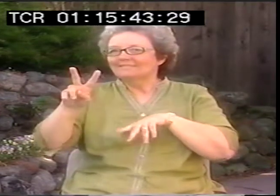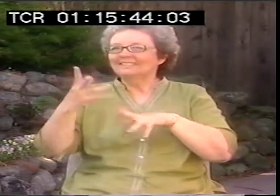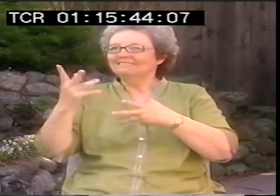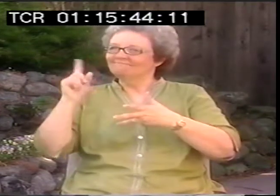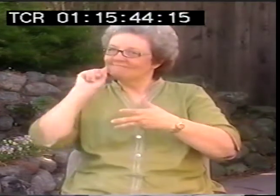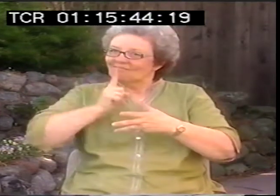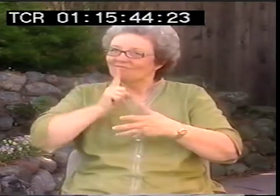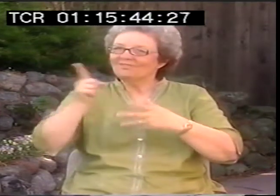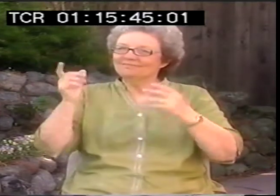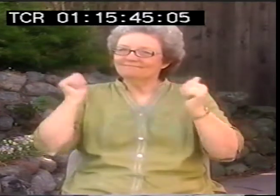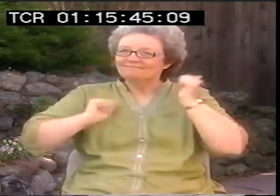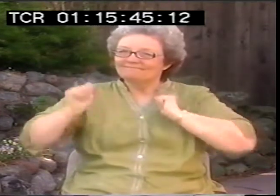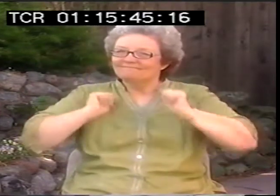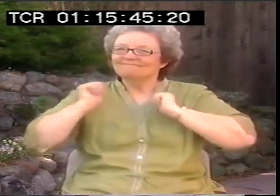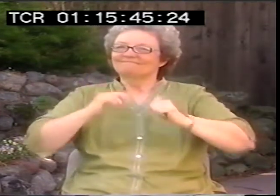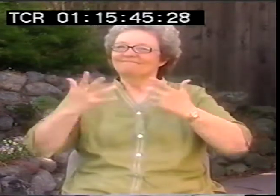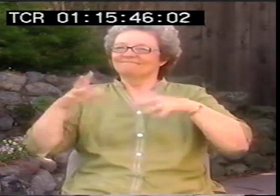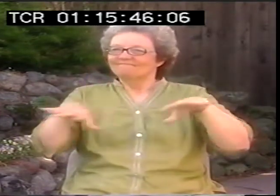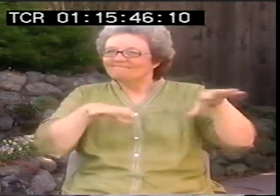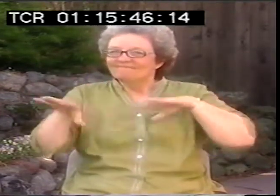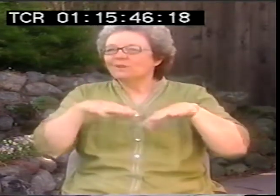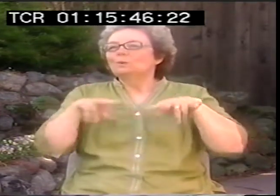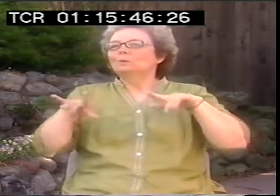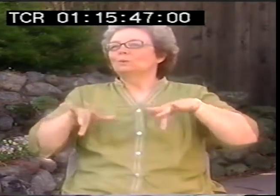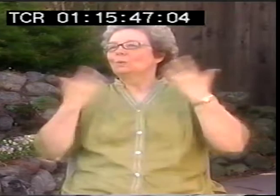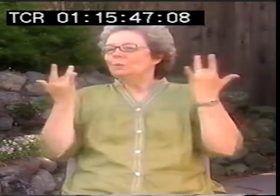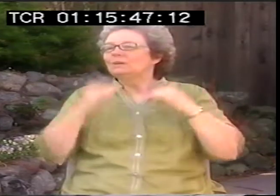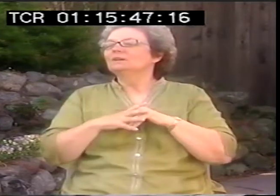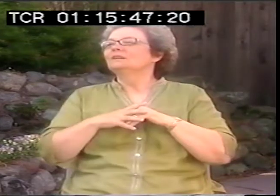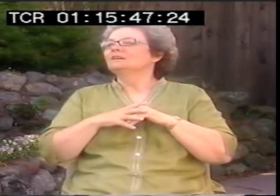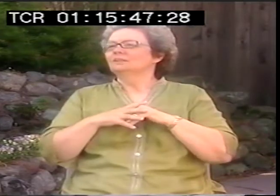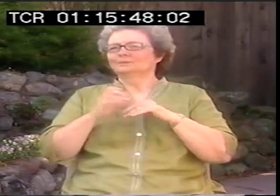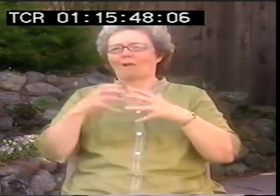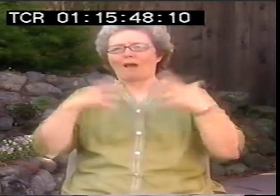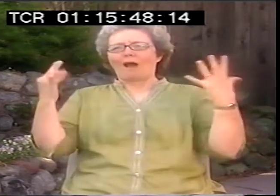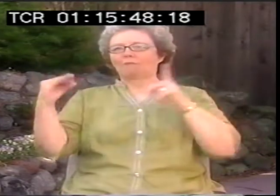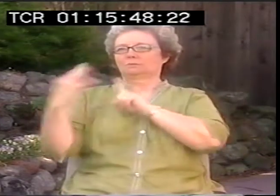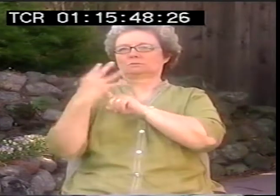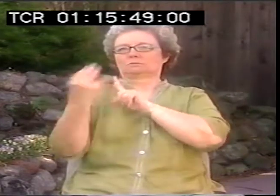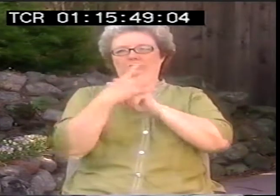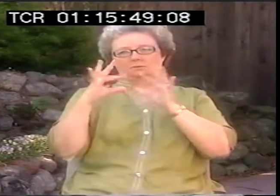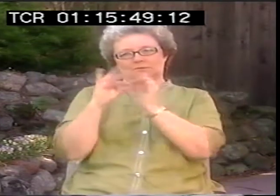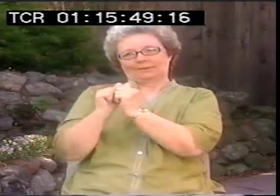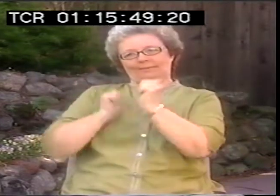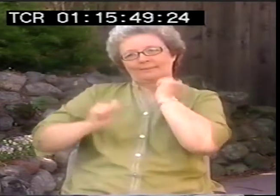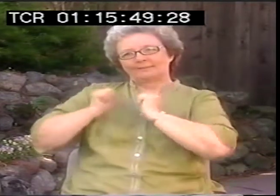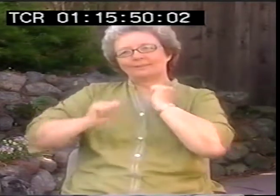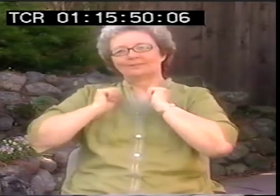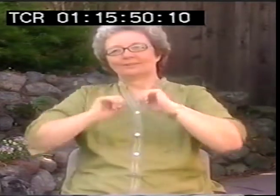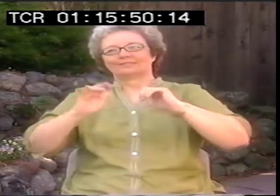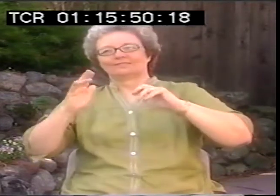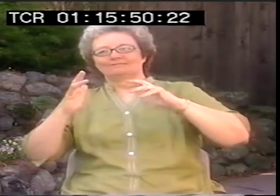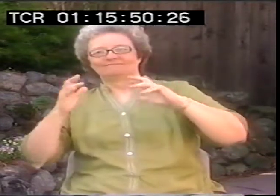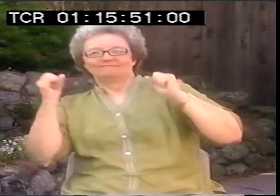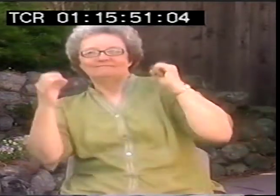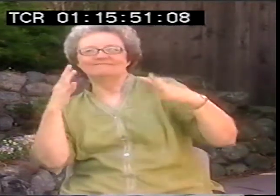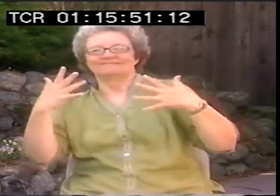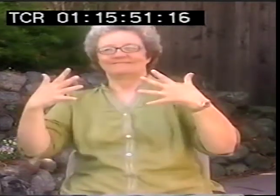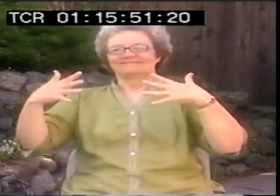It was a mime production. It was so exciting. We were really thrilled to be able to see this deaf guy on television, big deal.